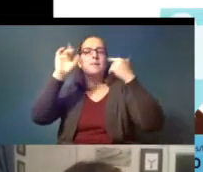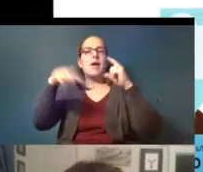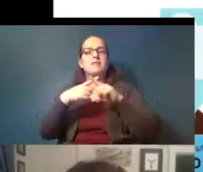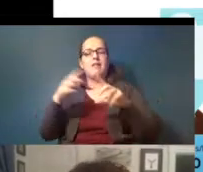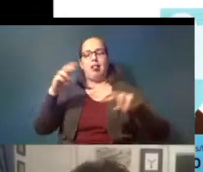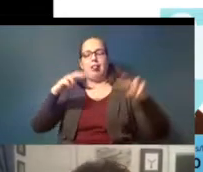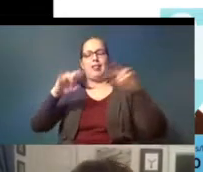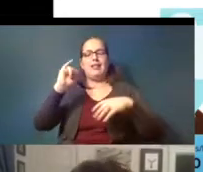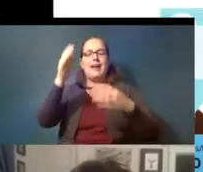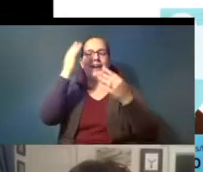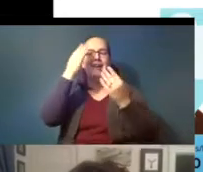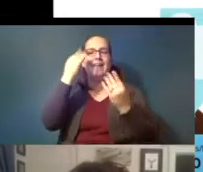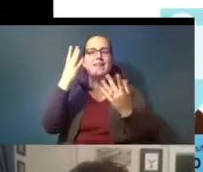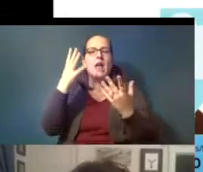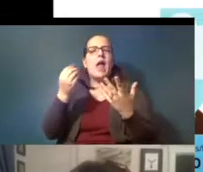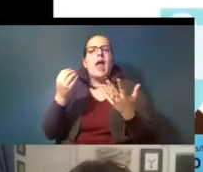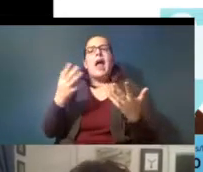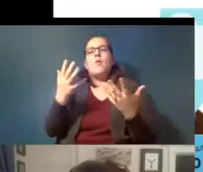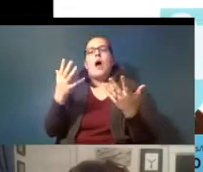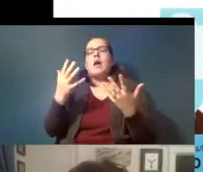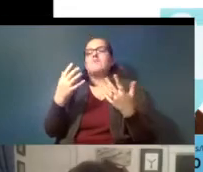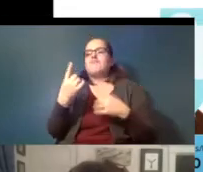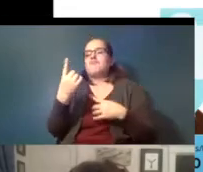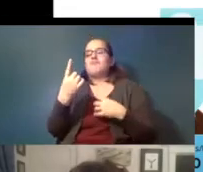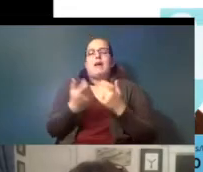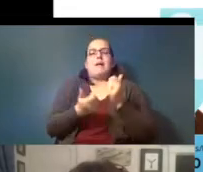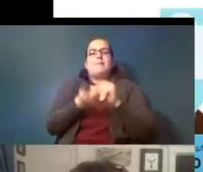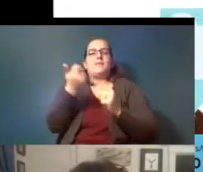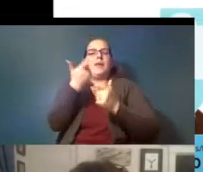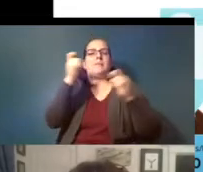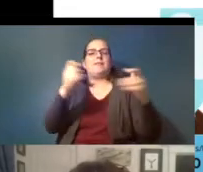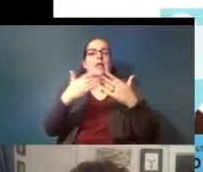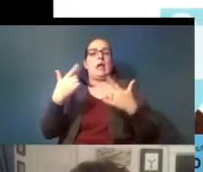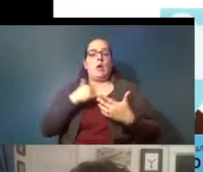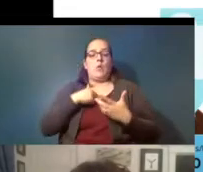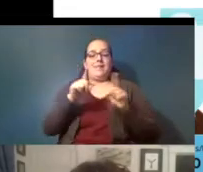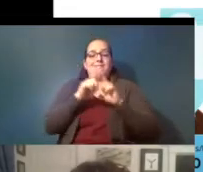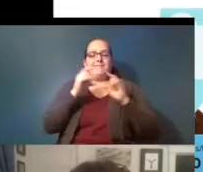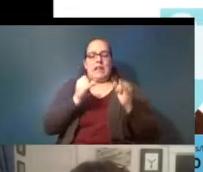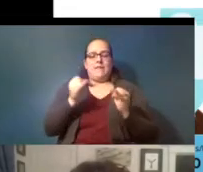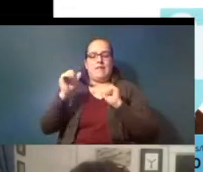and then what is the single biggest thing we can do individually on a daily basis that can help